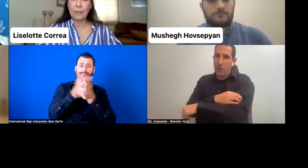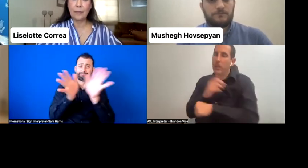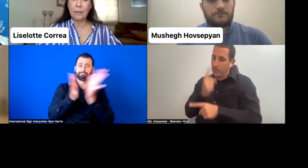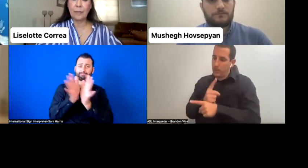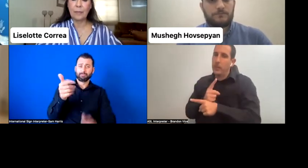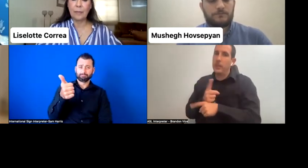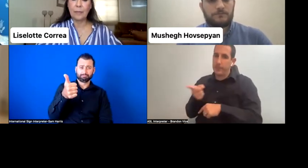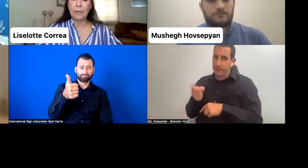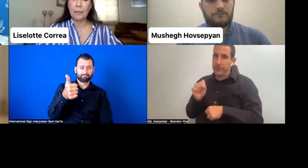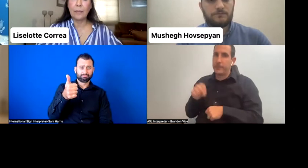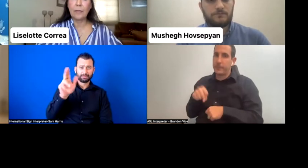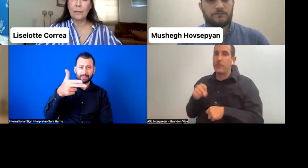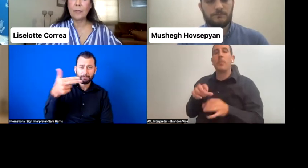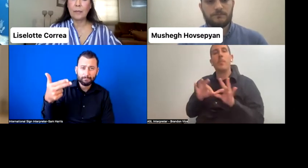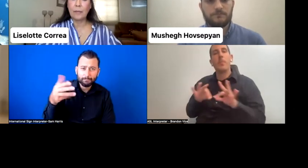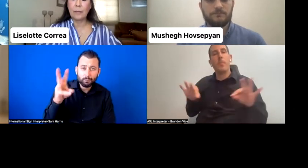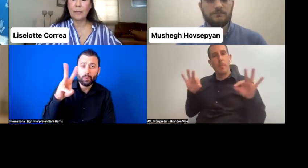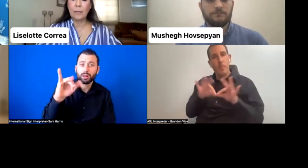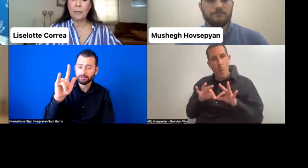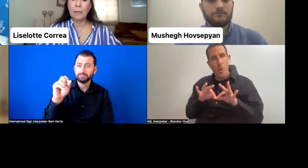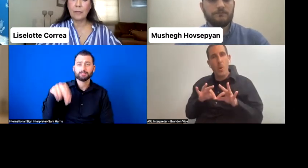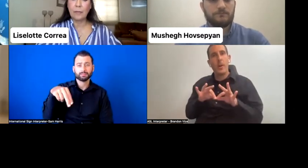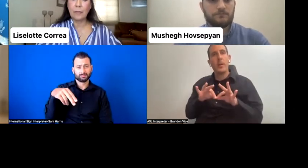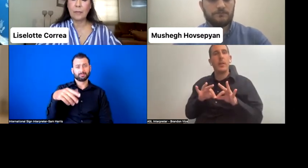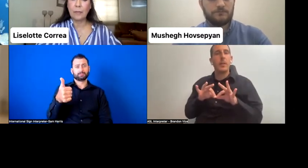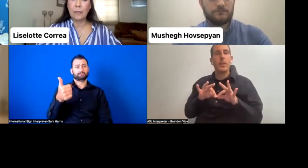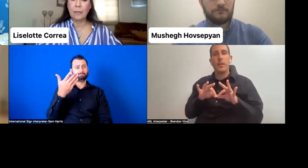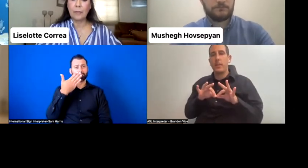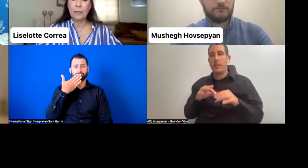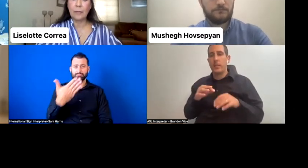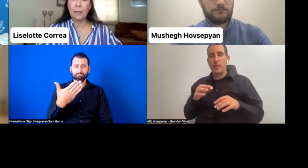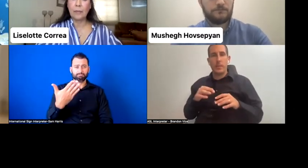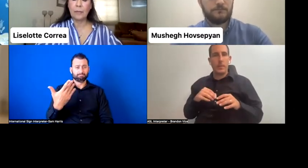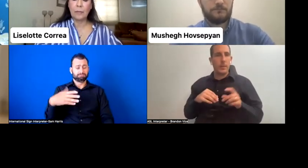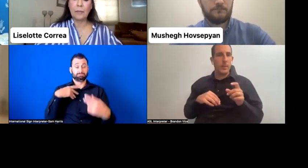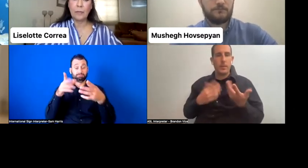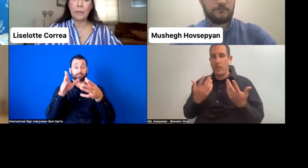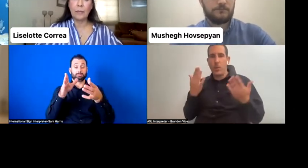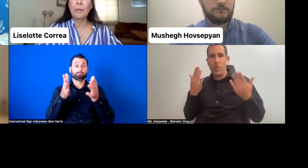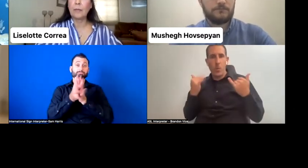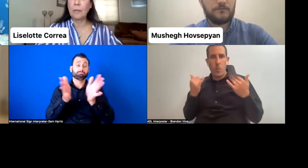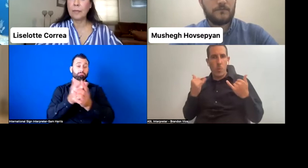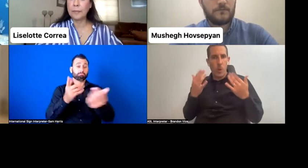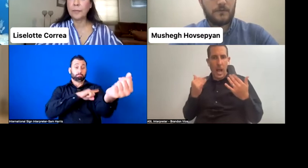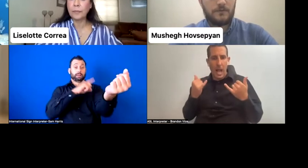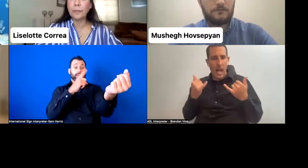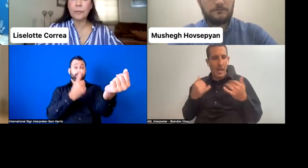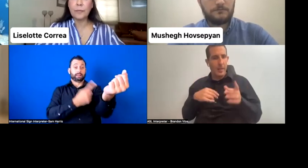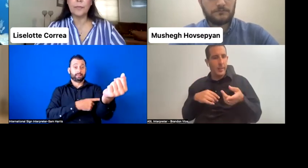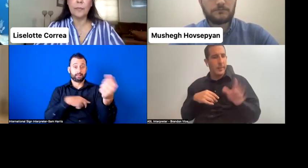all the different variables that lead to why persons with disabilities are marginalized from our democratic process, right?